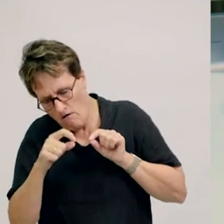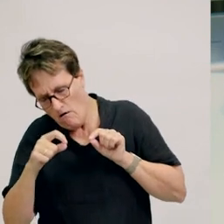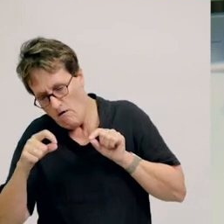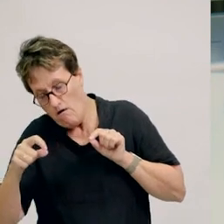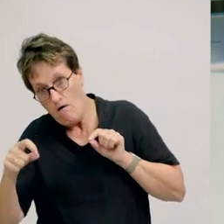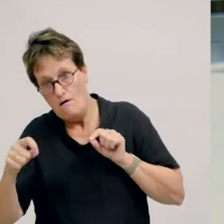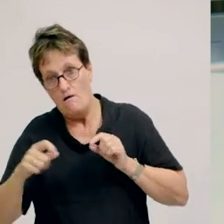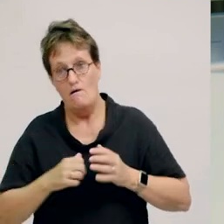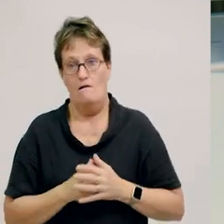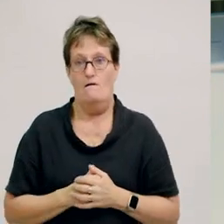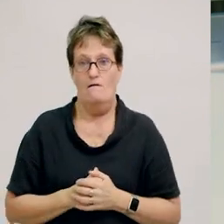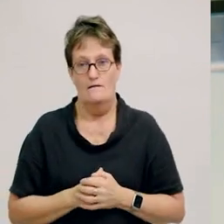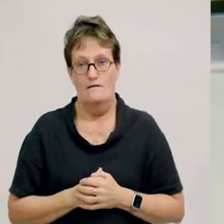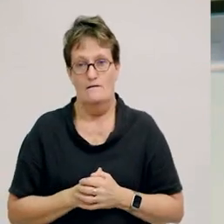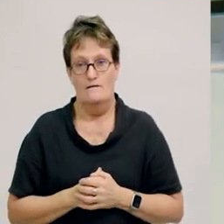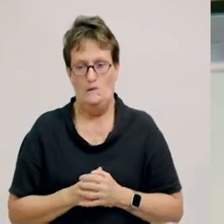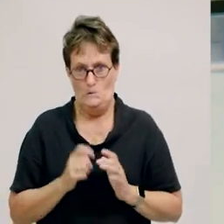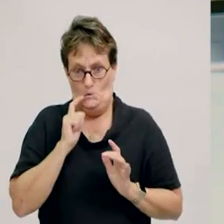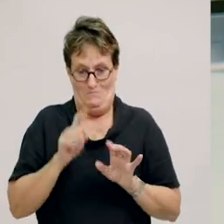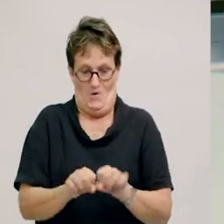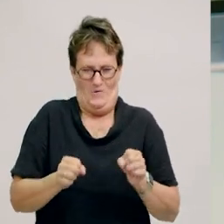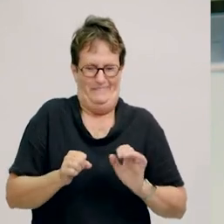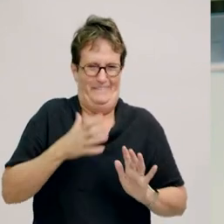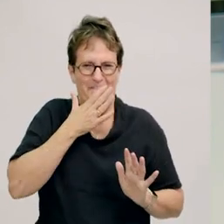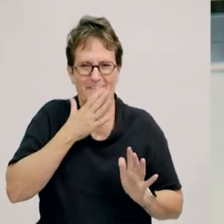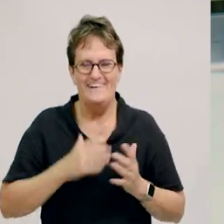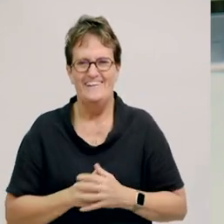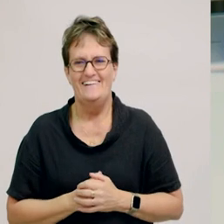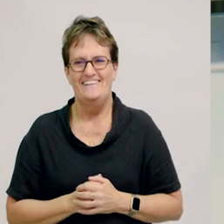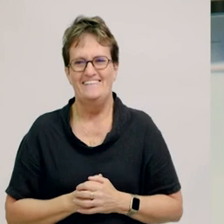Oh, that one’s broken.